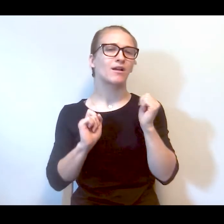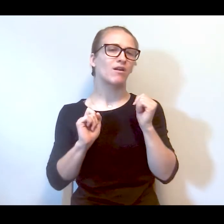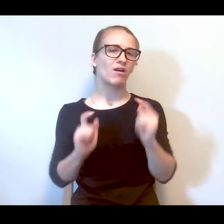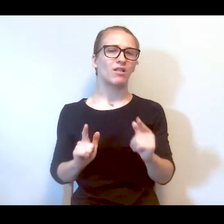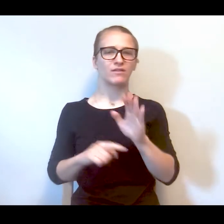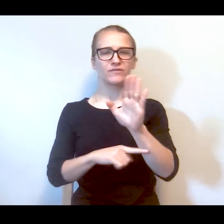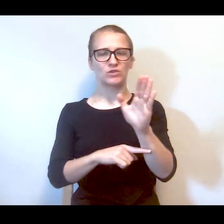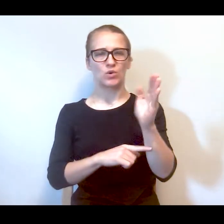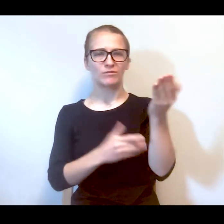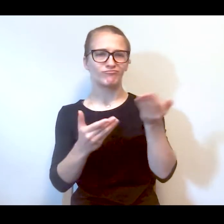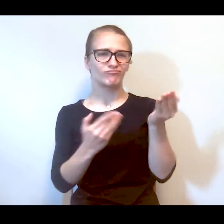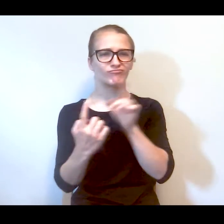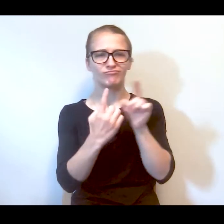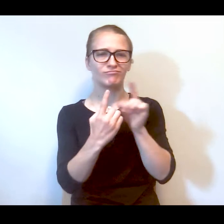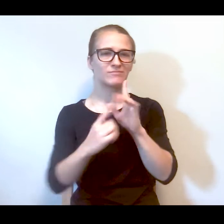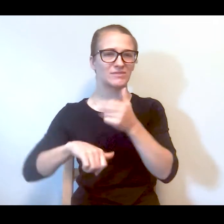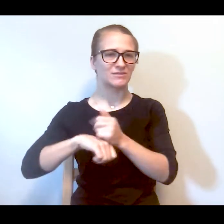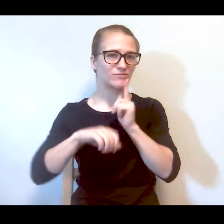your introductions setting up this really important